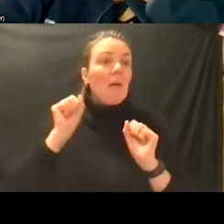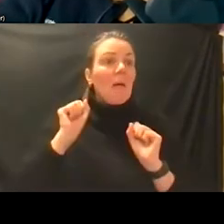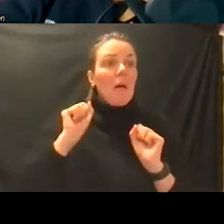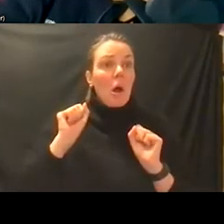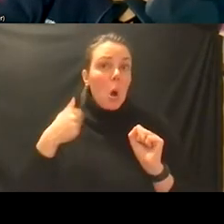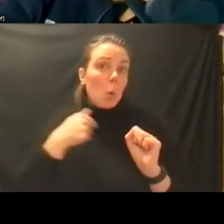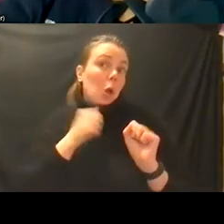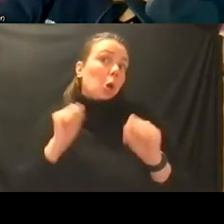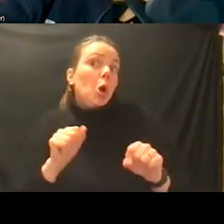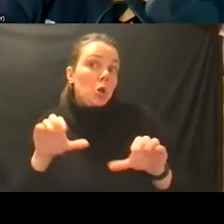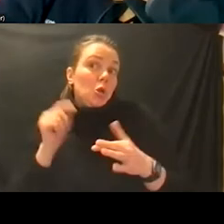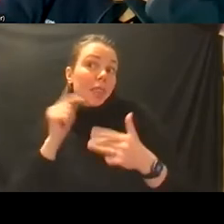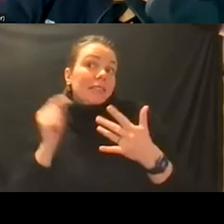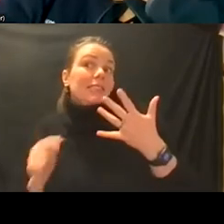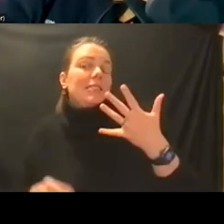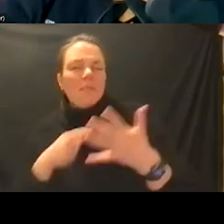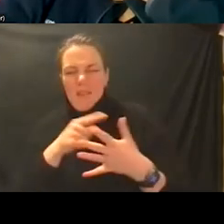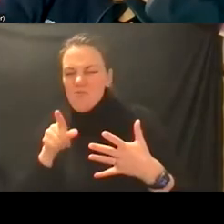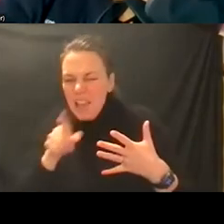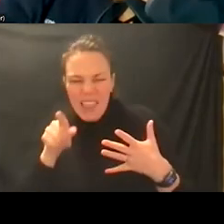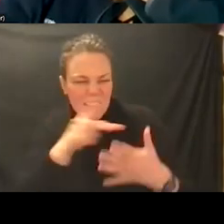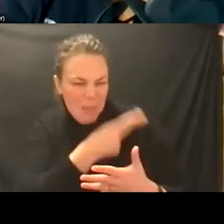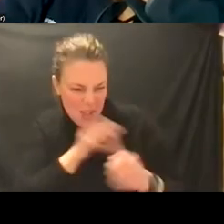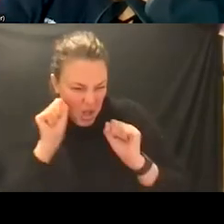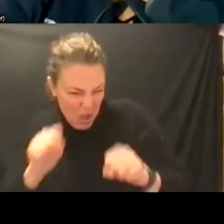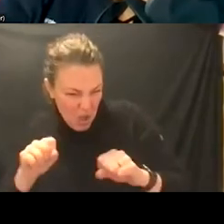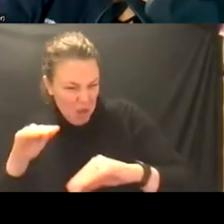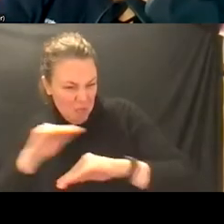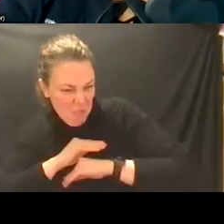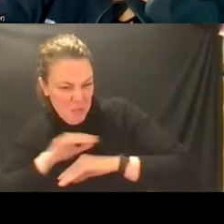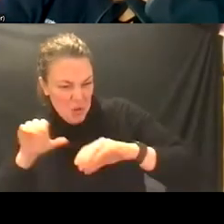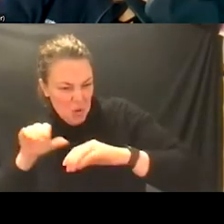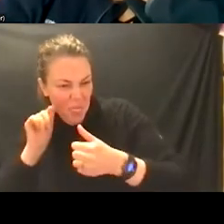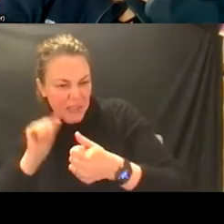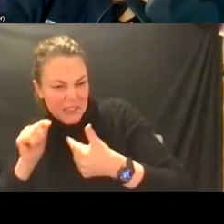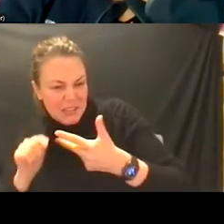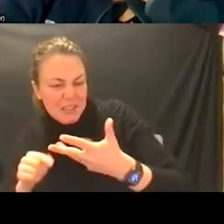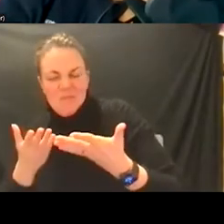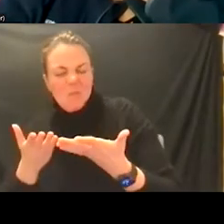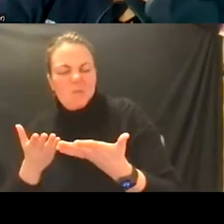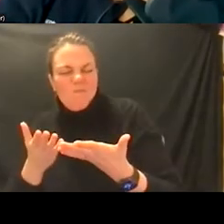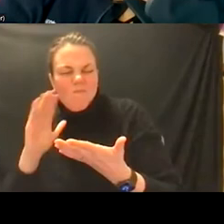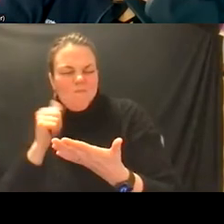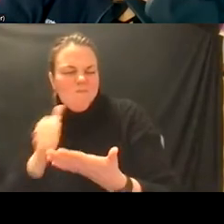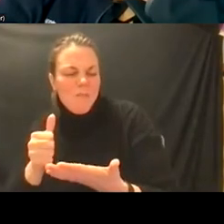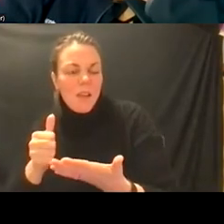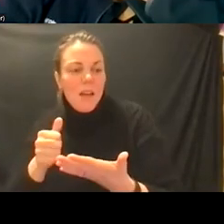team doesn't feel the patient could ever comply with and um would become them persona non grata